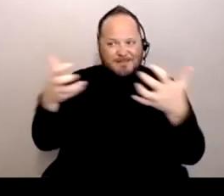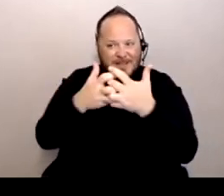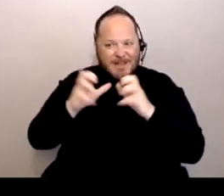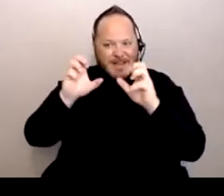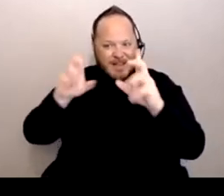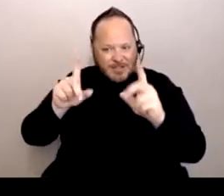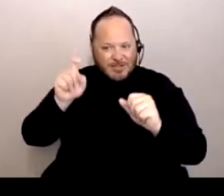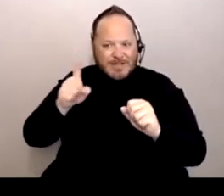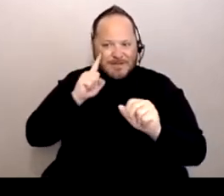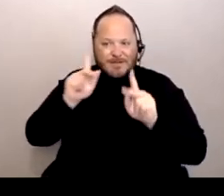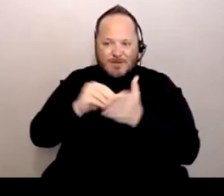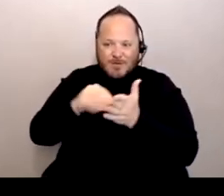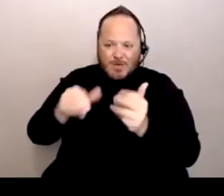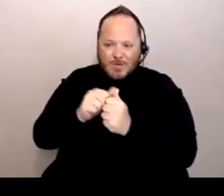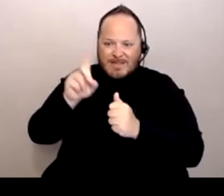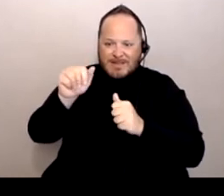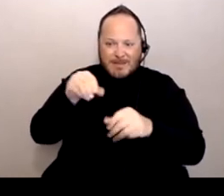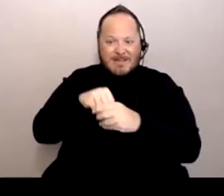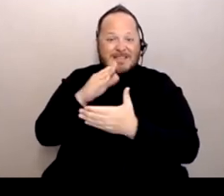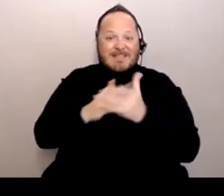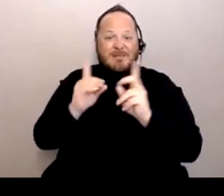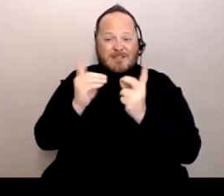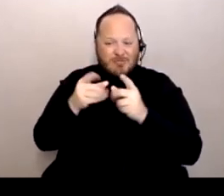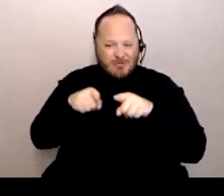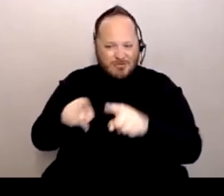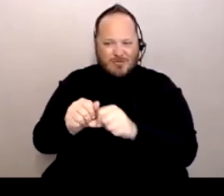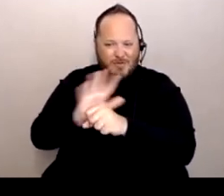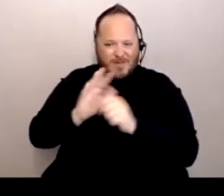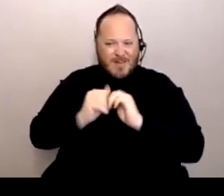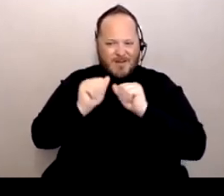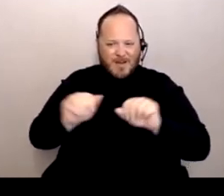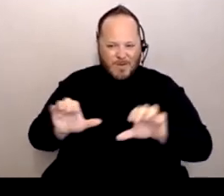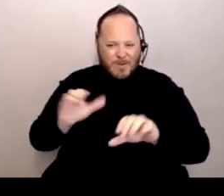in some districts during COVID. How can we do better in the next disruption